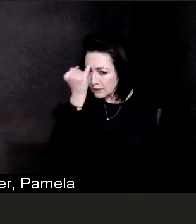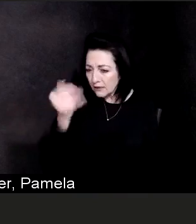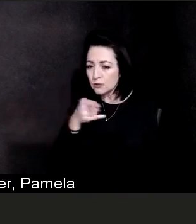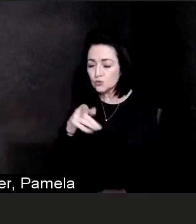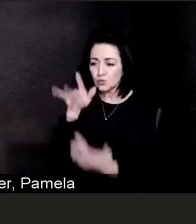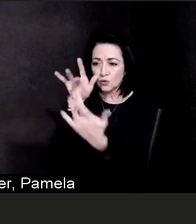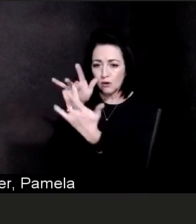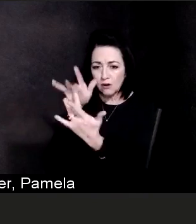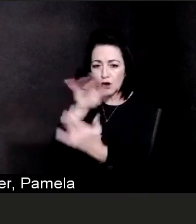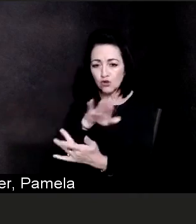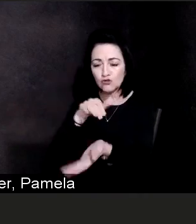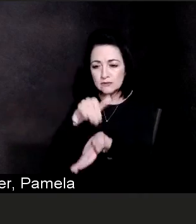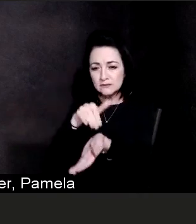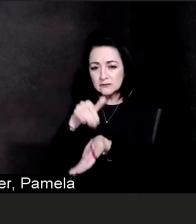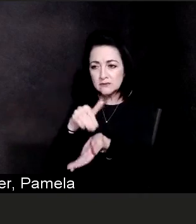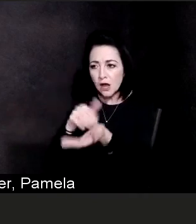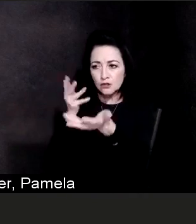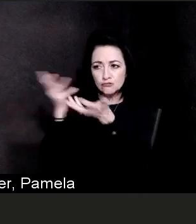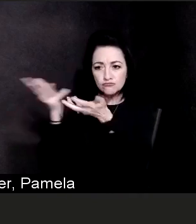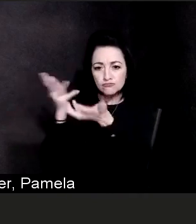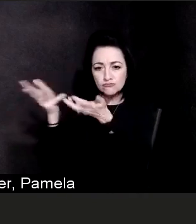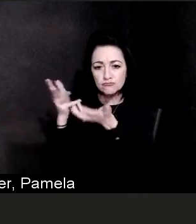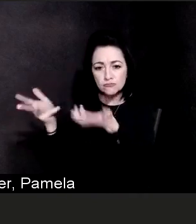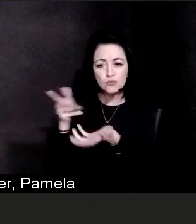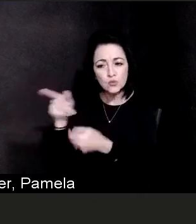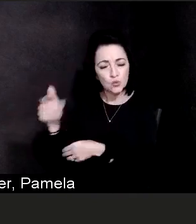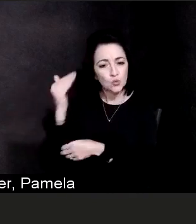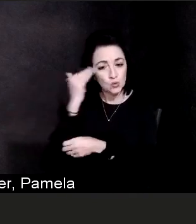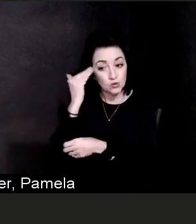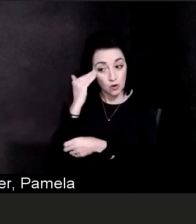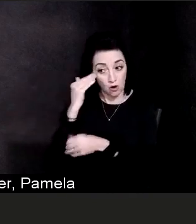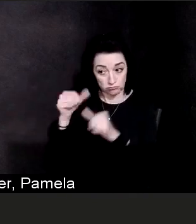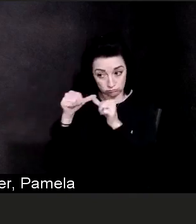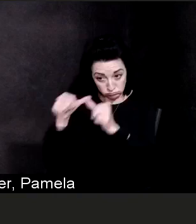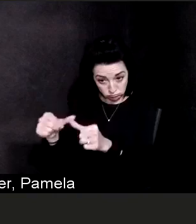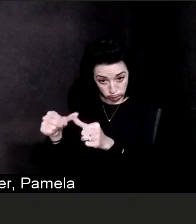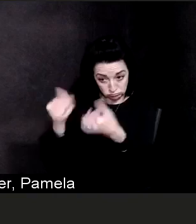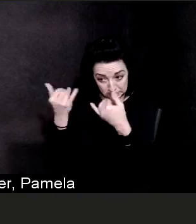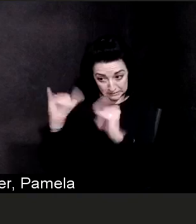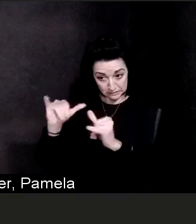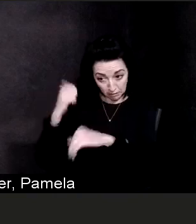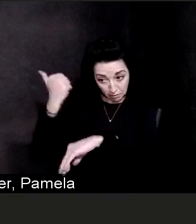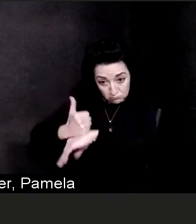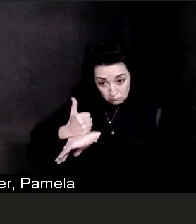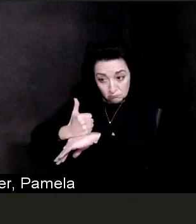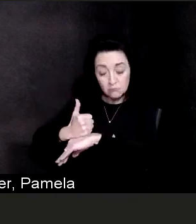so that you will know as soon as we know, if there is a change in your schedule.